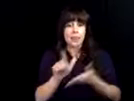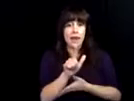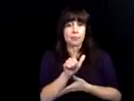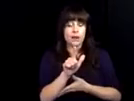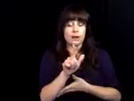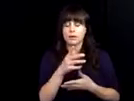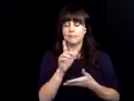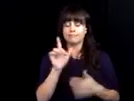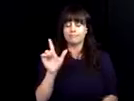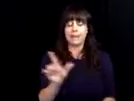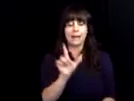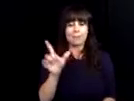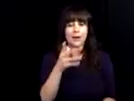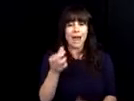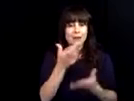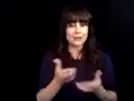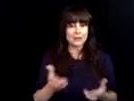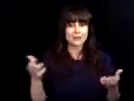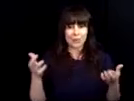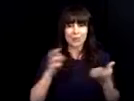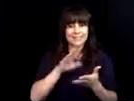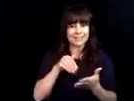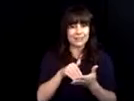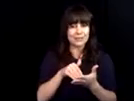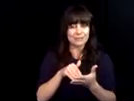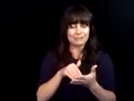the is videos